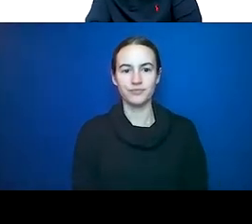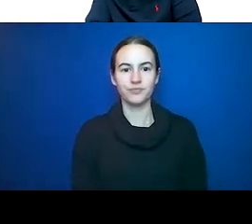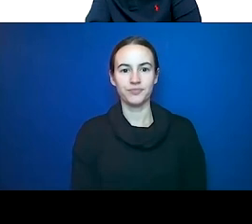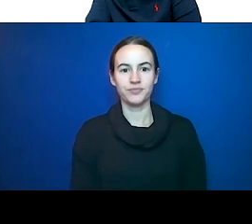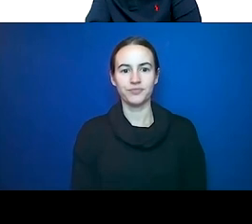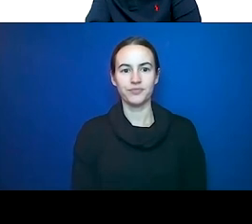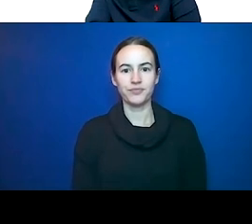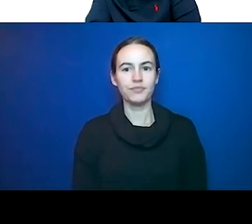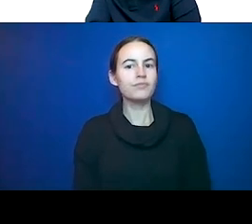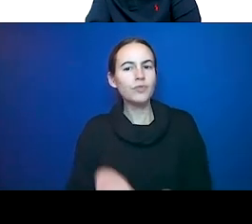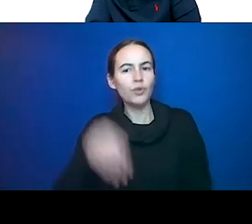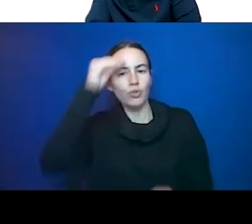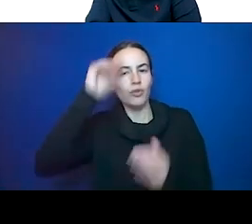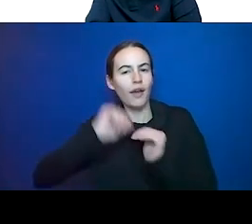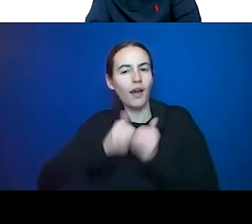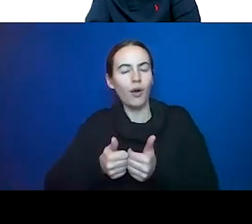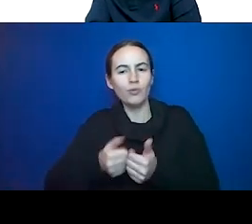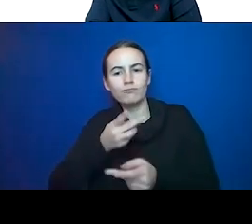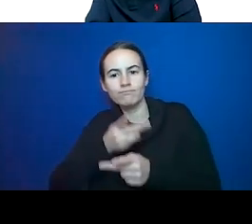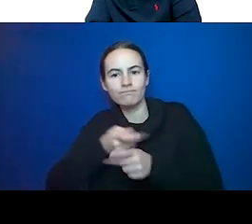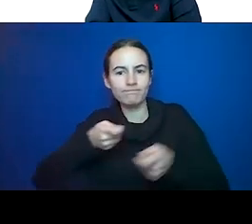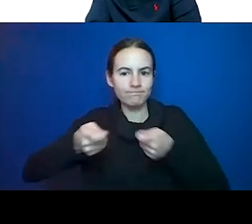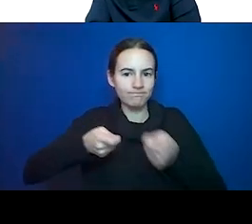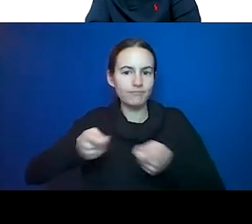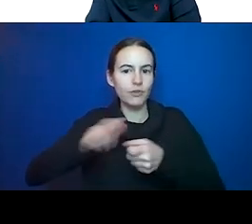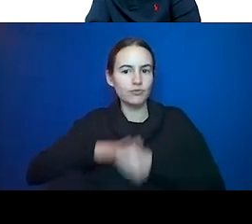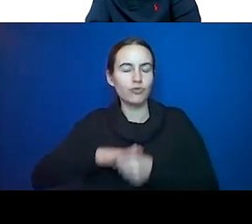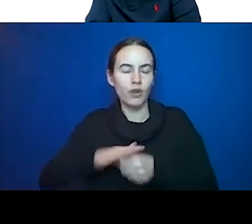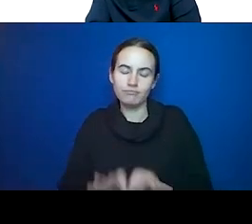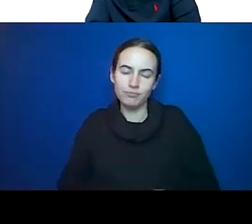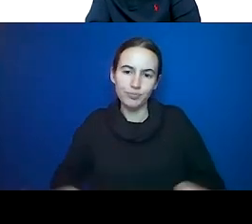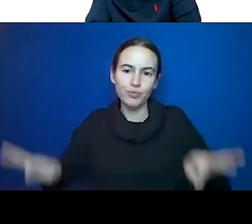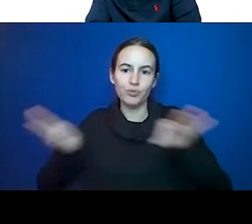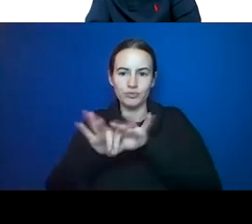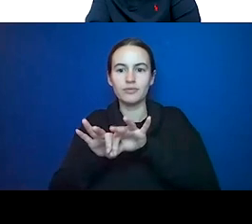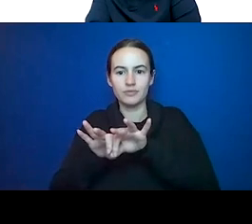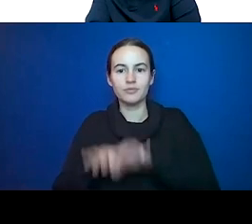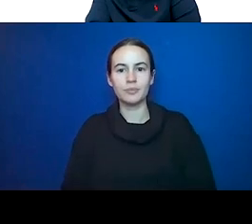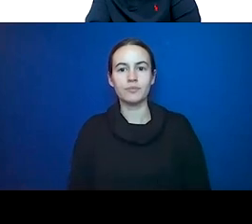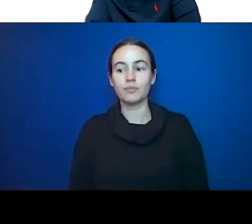critical. Women who have dealt who are dealing with it and when I mean positively dealing